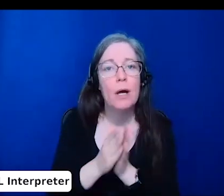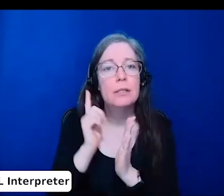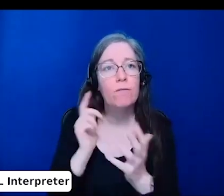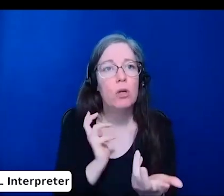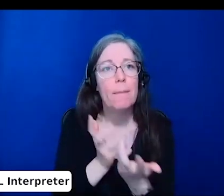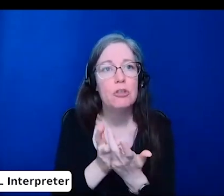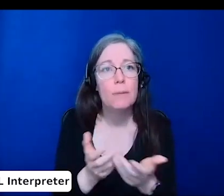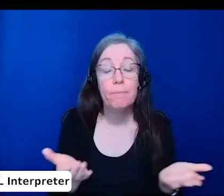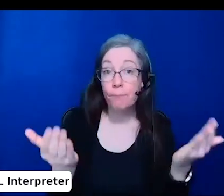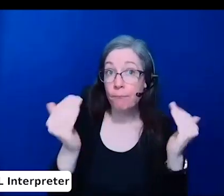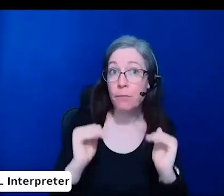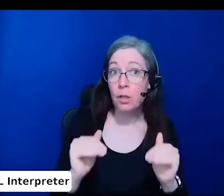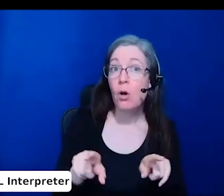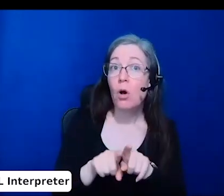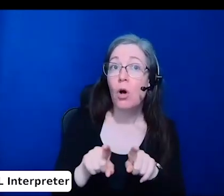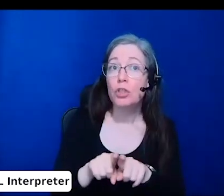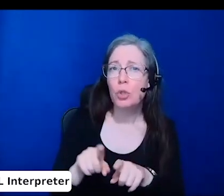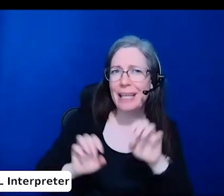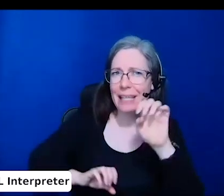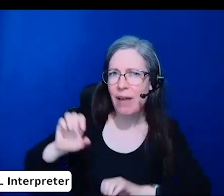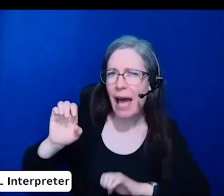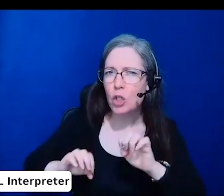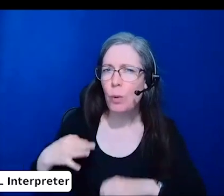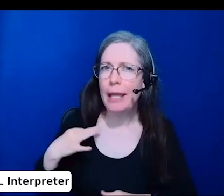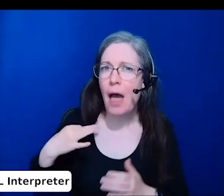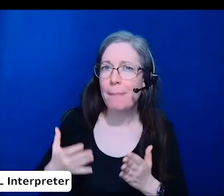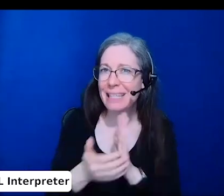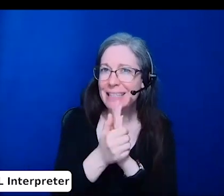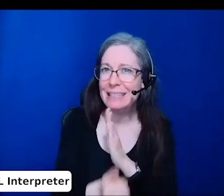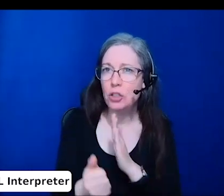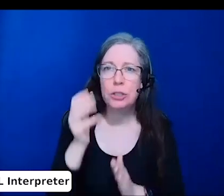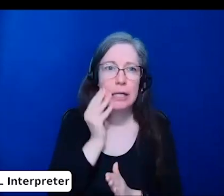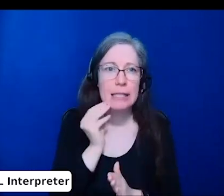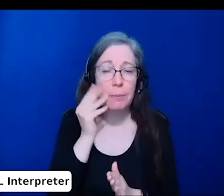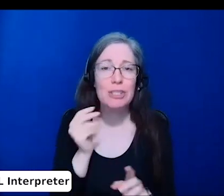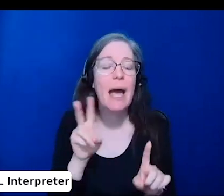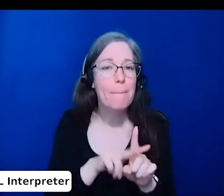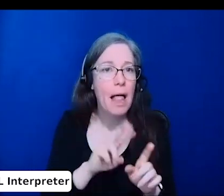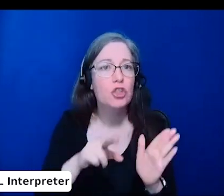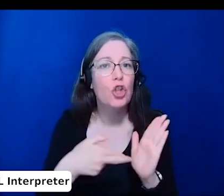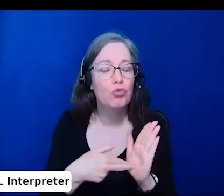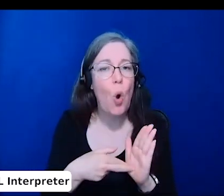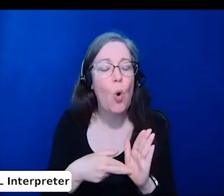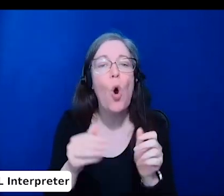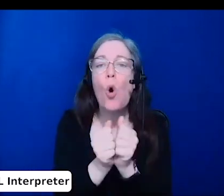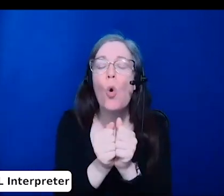of holistic review. The fourth is to seek feedback and implement changes as needed.